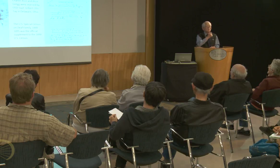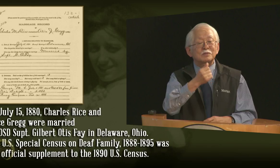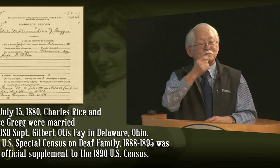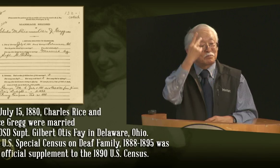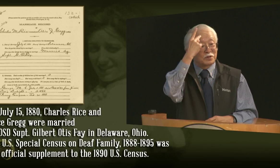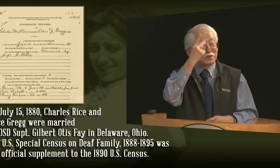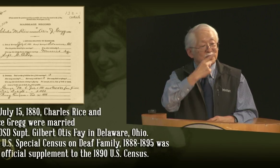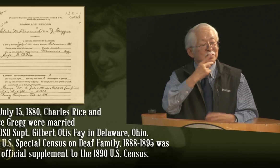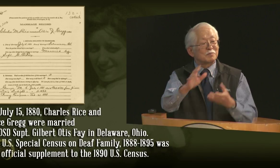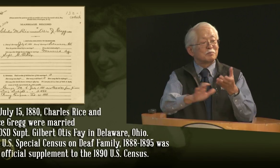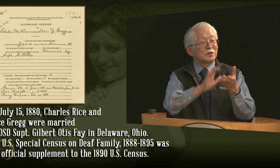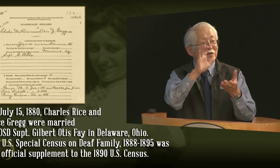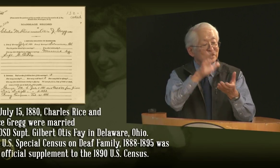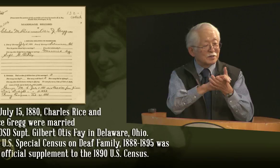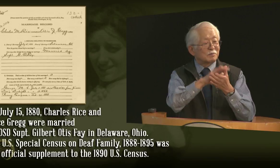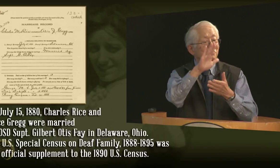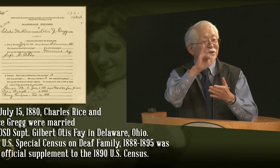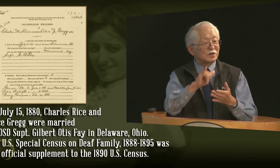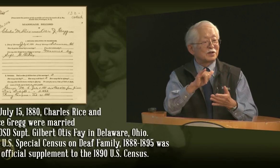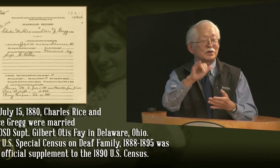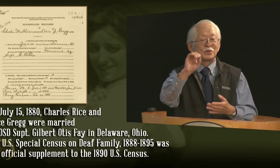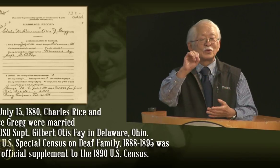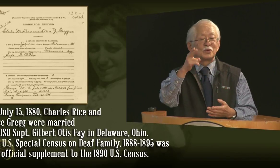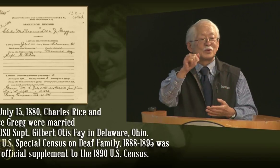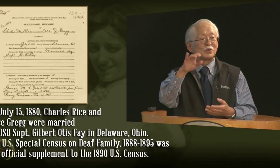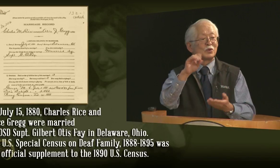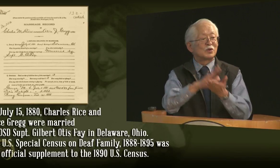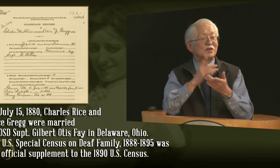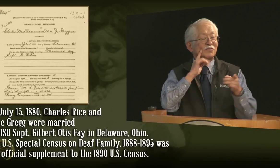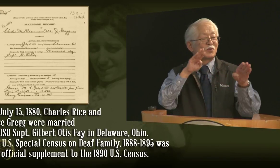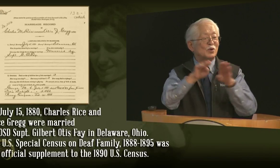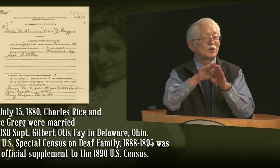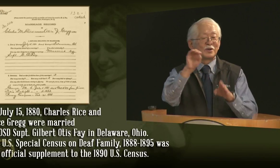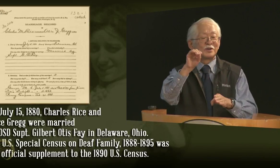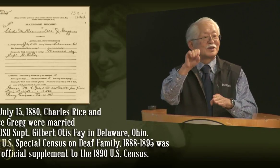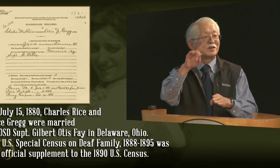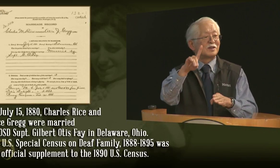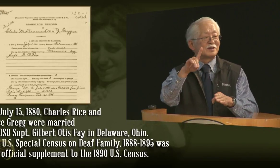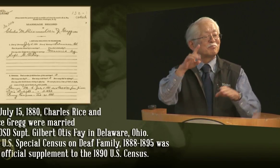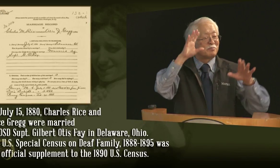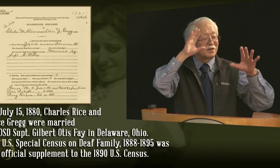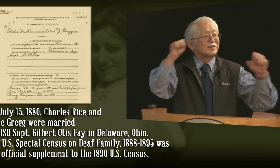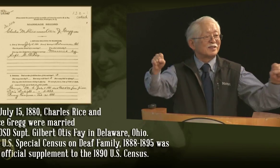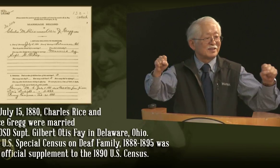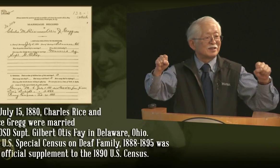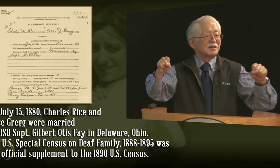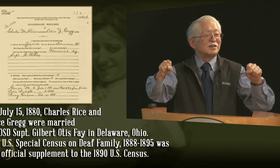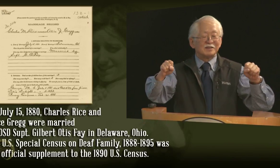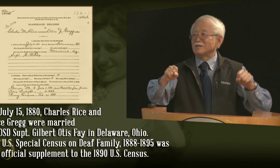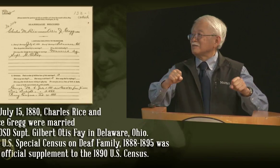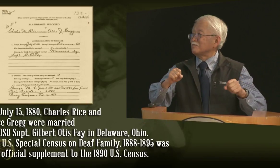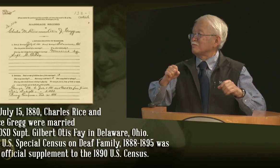On the slide here you'll see the marriage certificate for her parents, who -- the